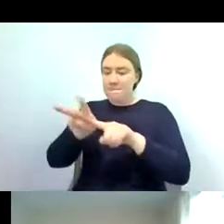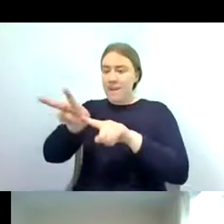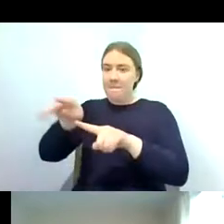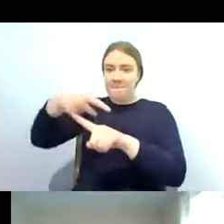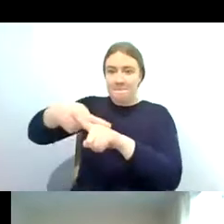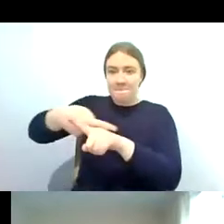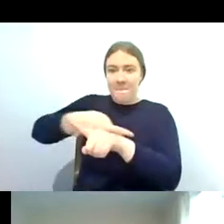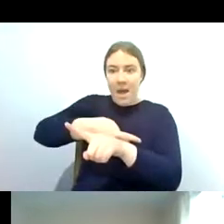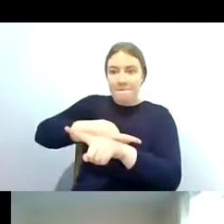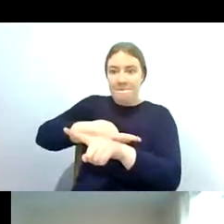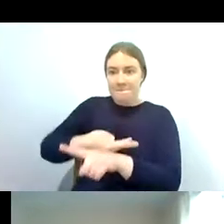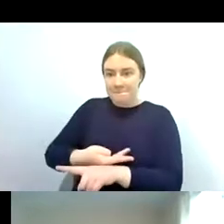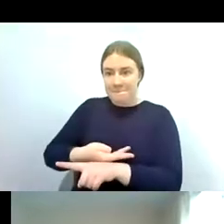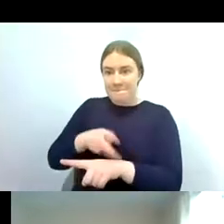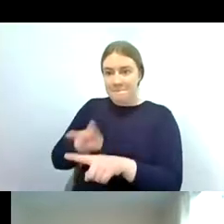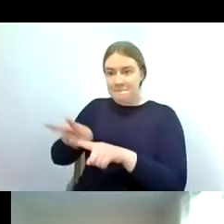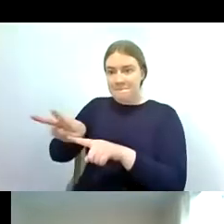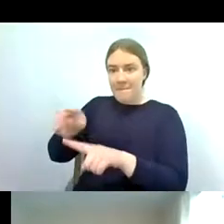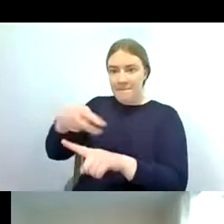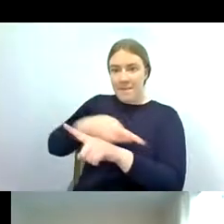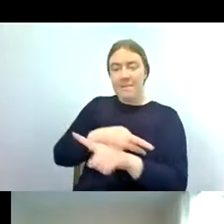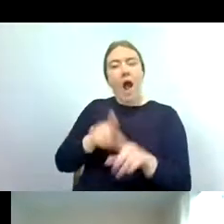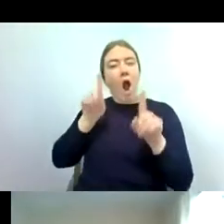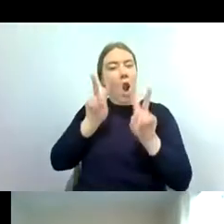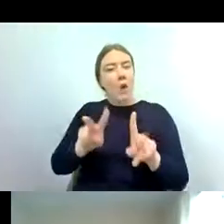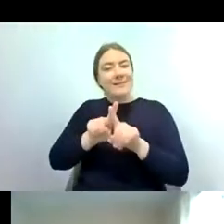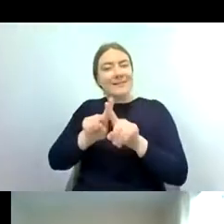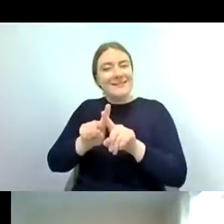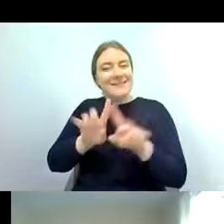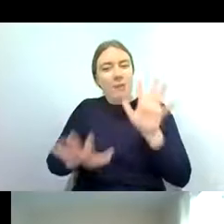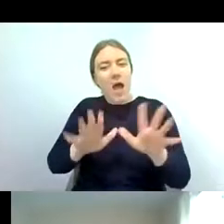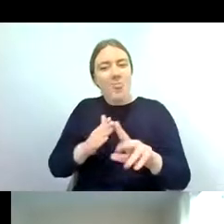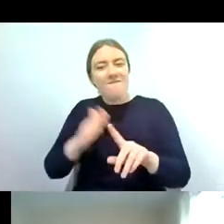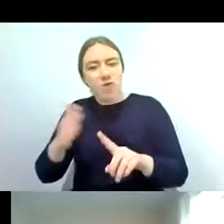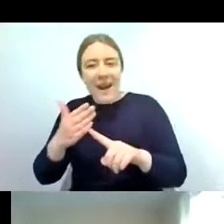it's got a similar appearance on the back and the front with the two antenna and the two tails so